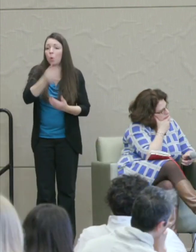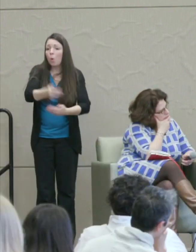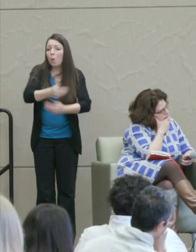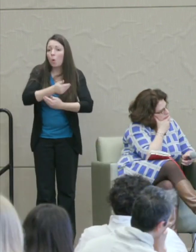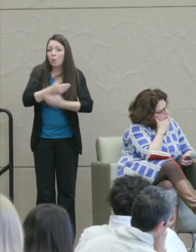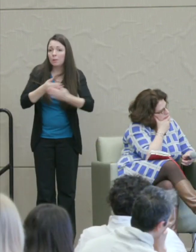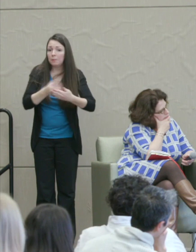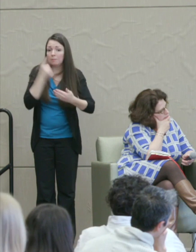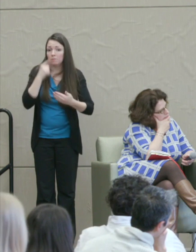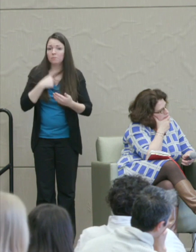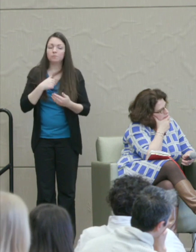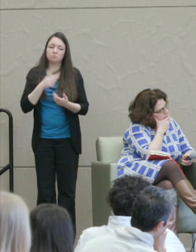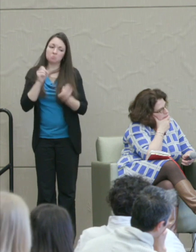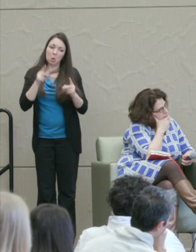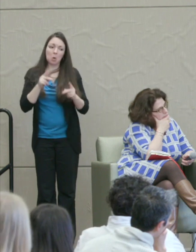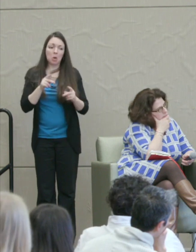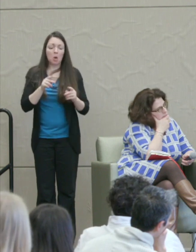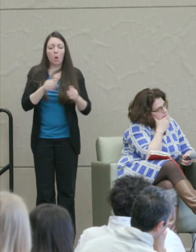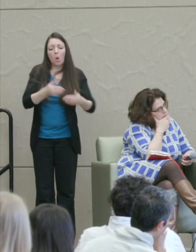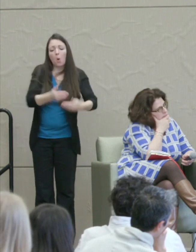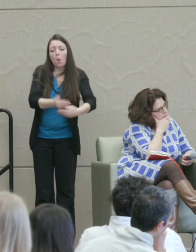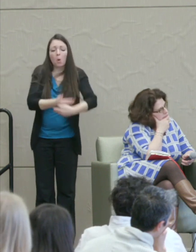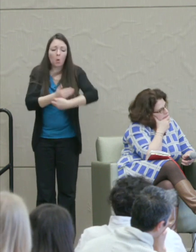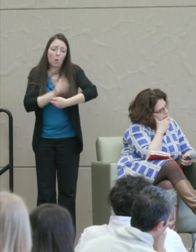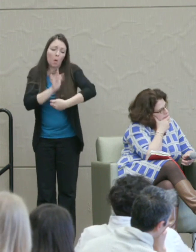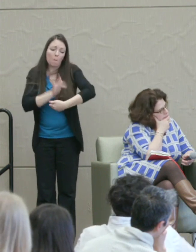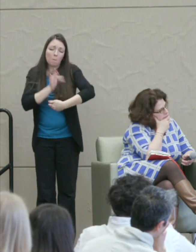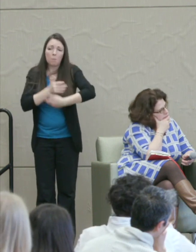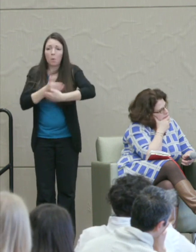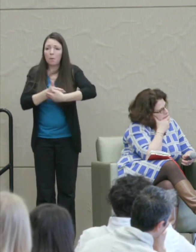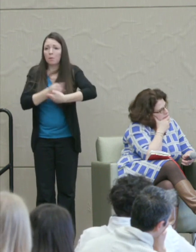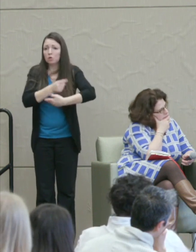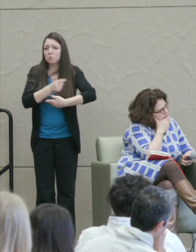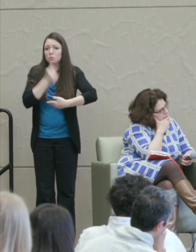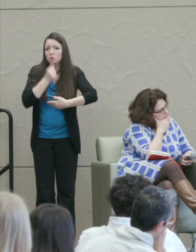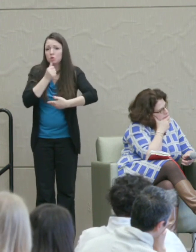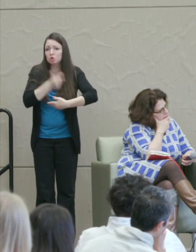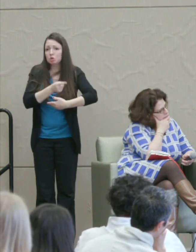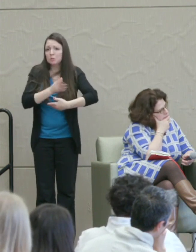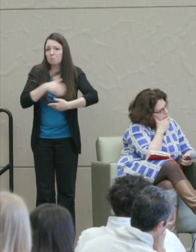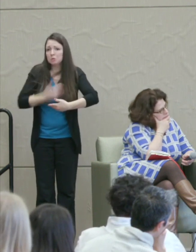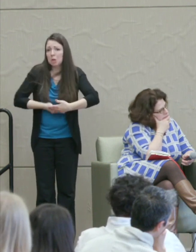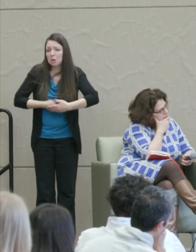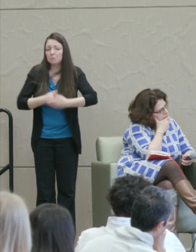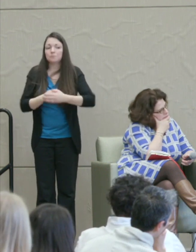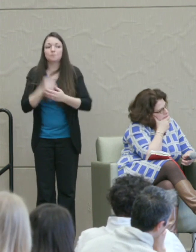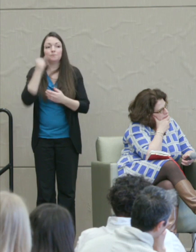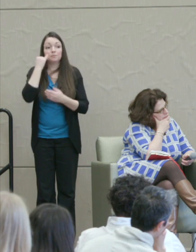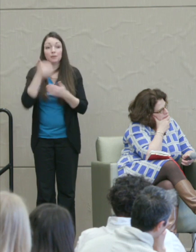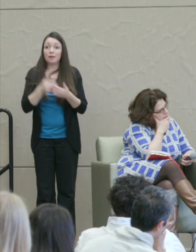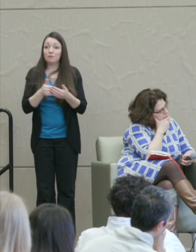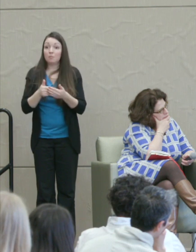And then the subject says, "Poor thing. She is very upset." But if the baby is labeled as male.